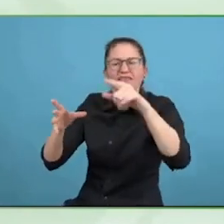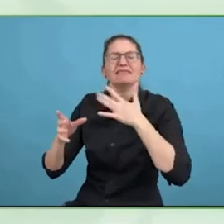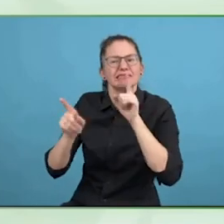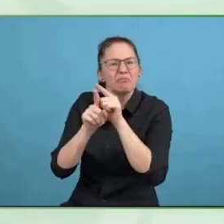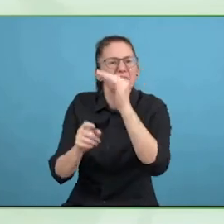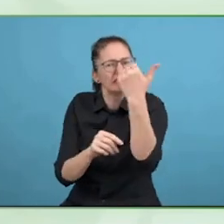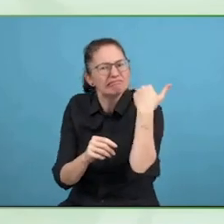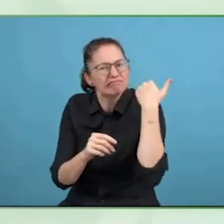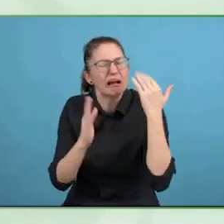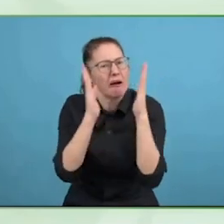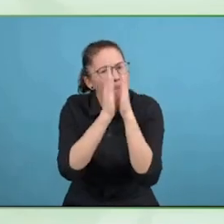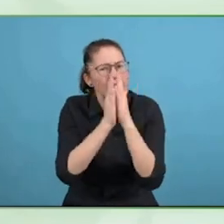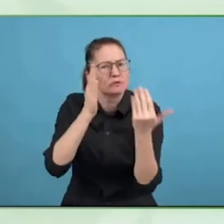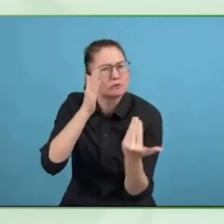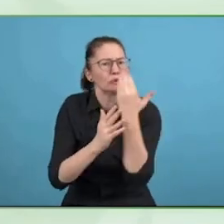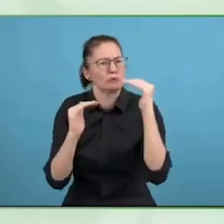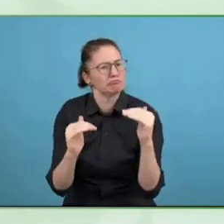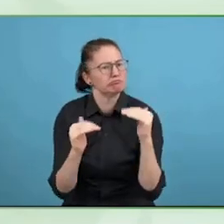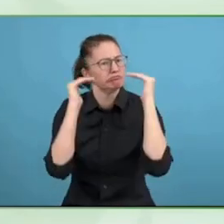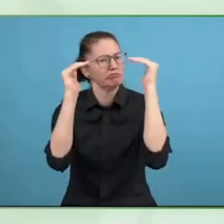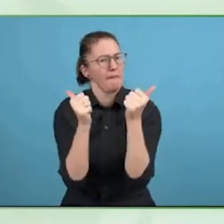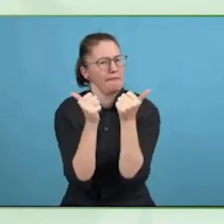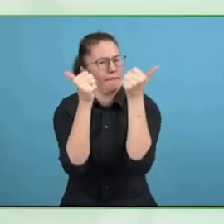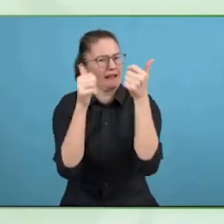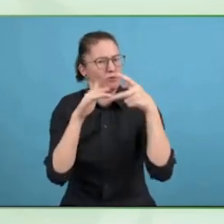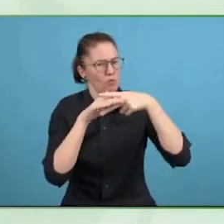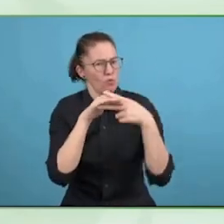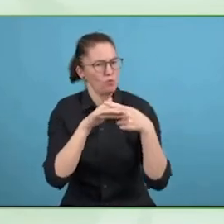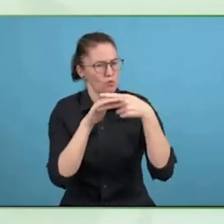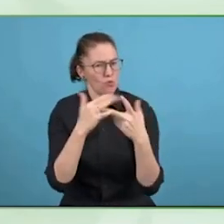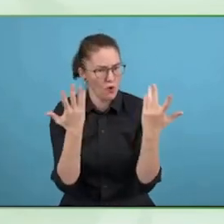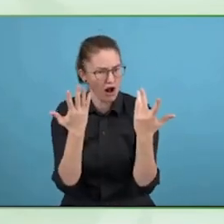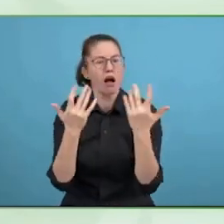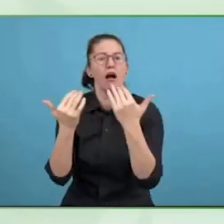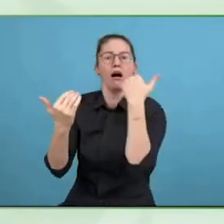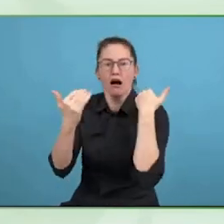world if you are in America or Venezuela or whatever.